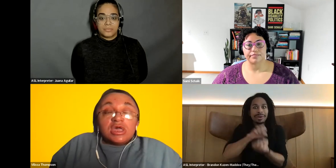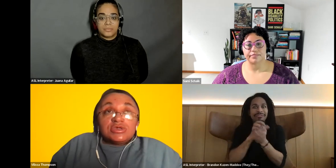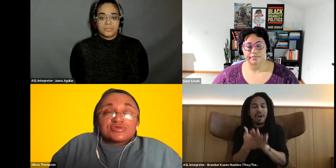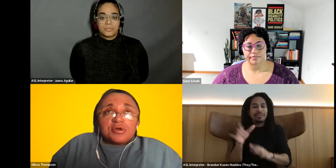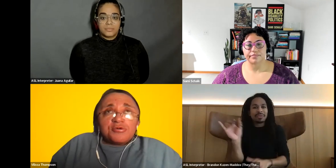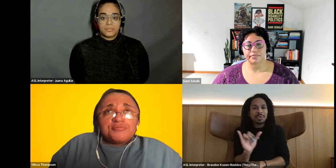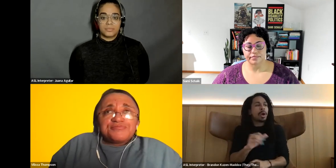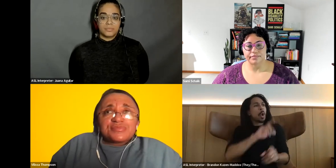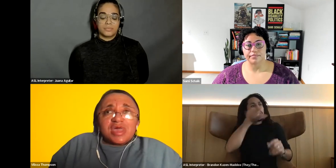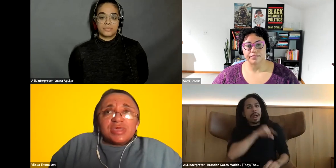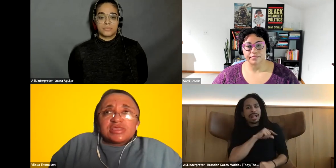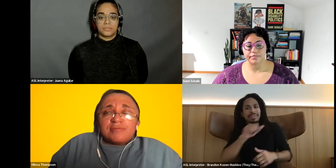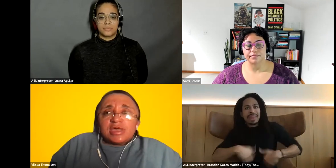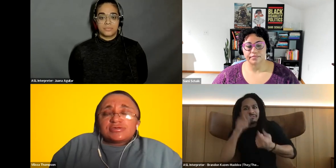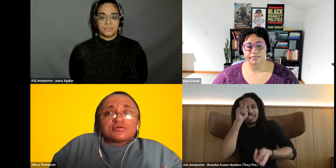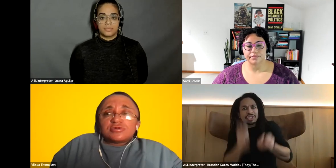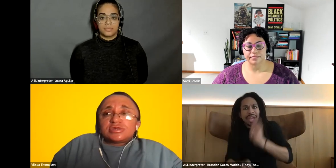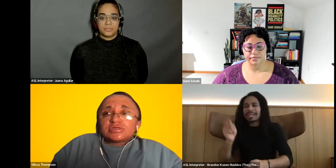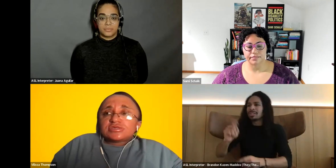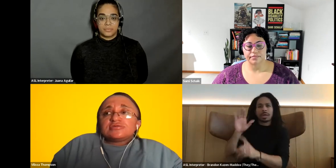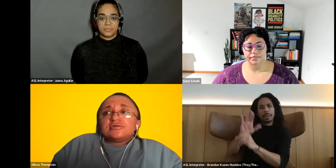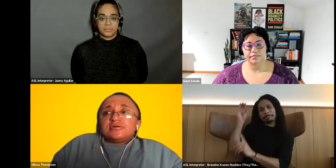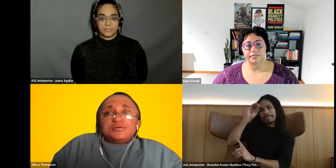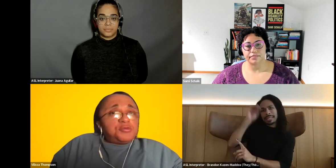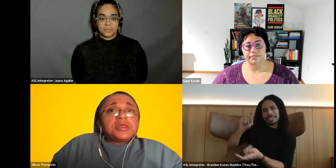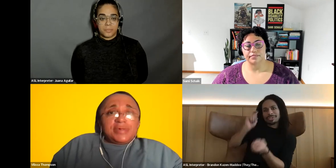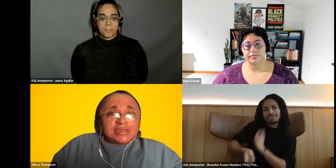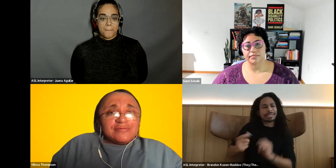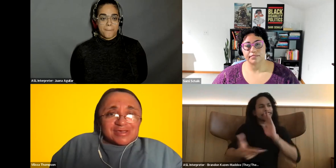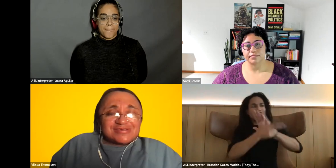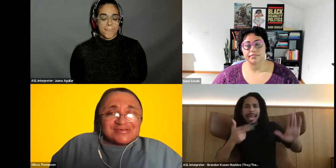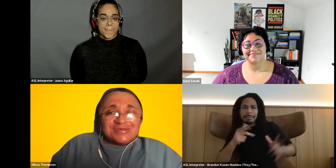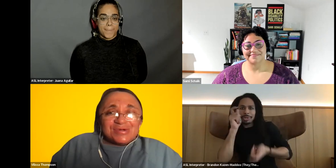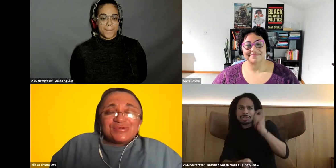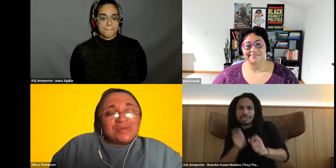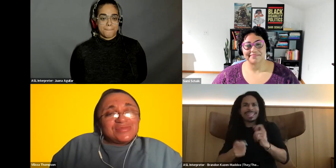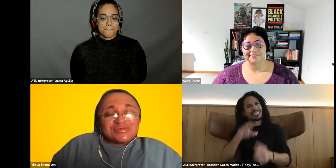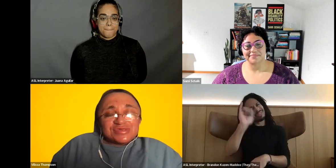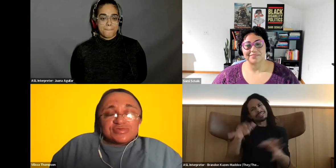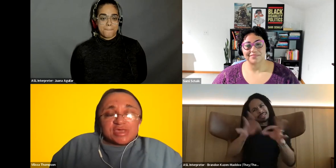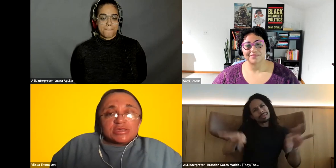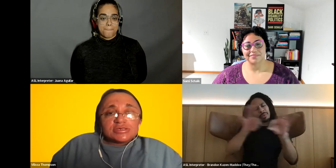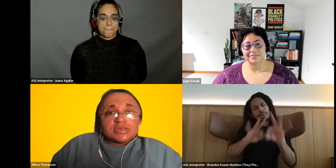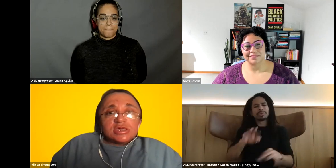Vilissa Thompson: you know. So Vilissa Thompson: I think that my story is, You know, one of many of us, you know, who come into this space.